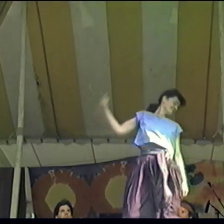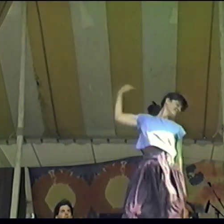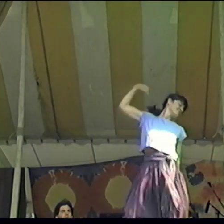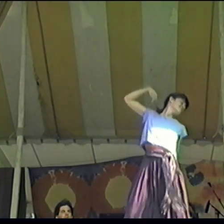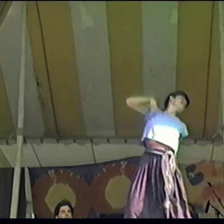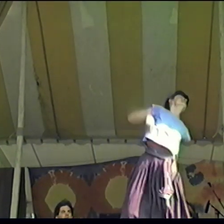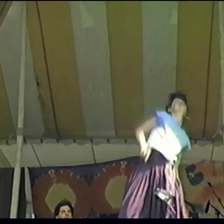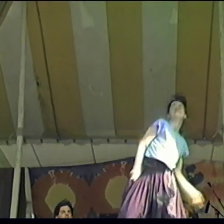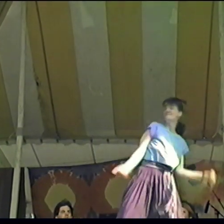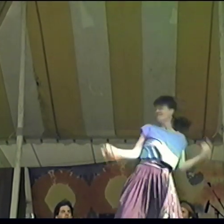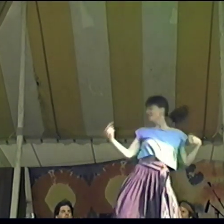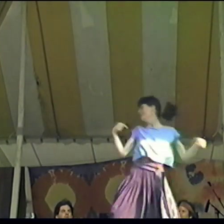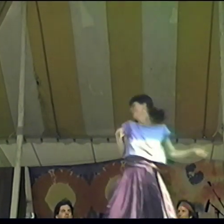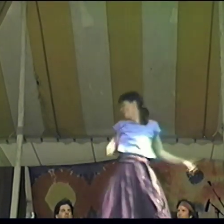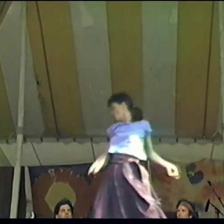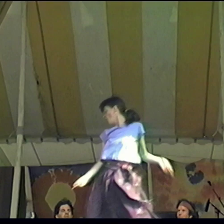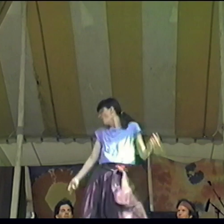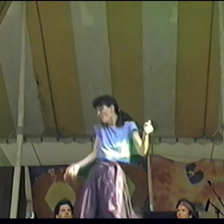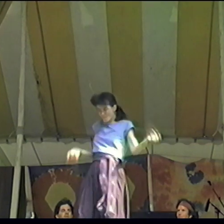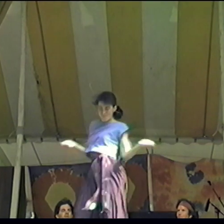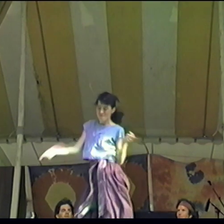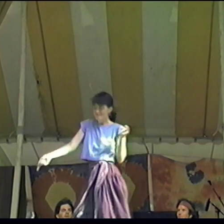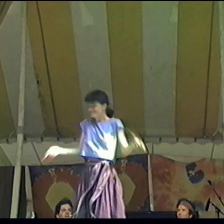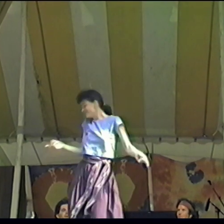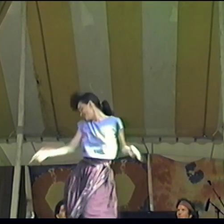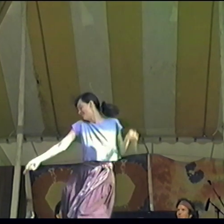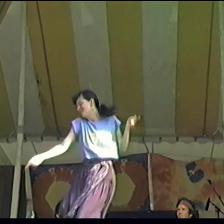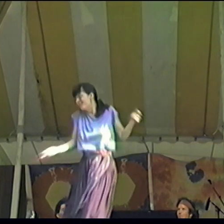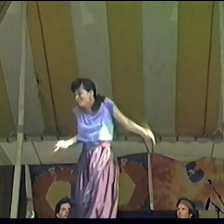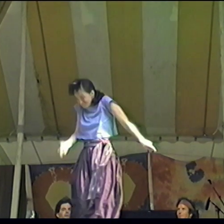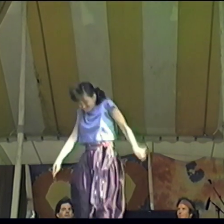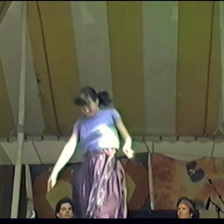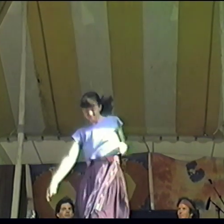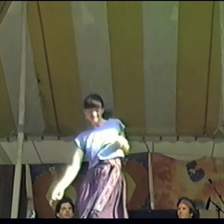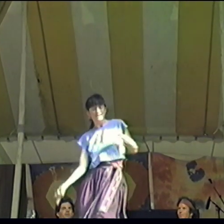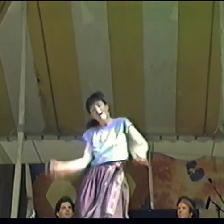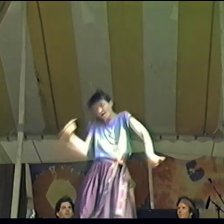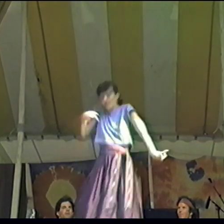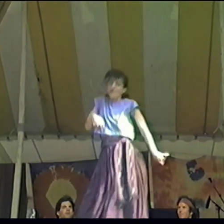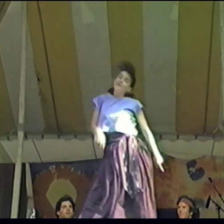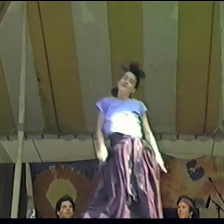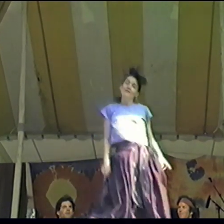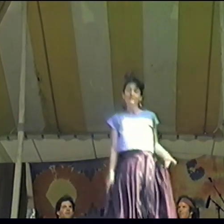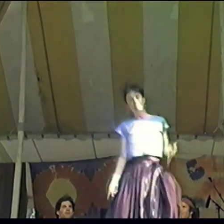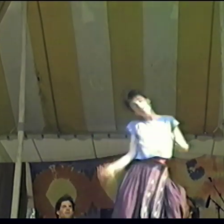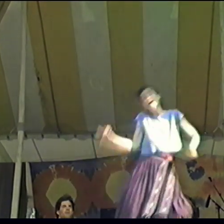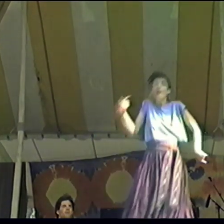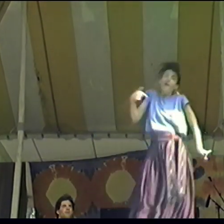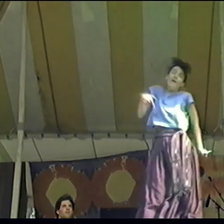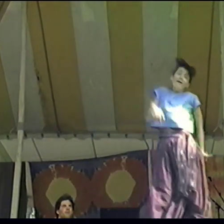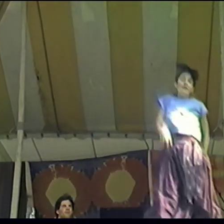Debbie Rennie was more of a dancer. Very big into movement, that flowing graceful movement